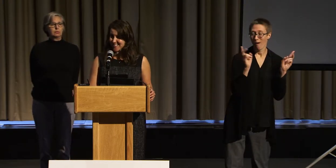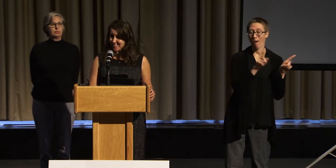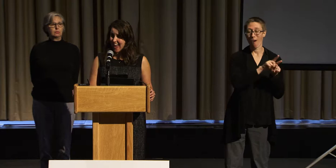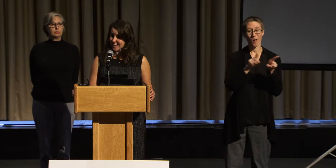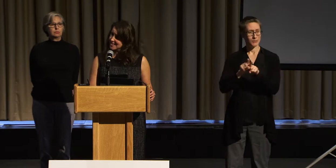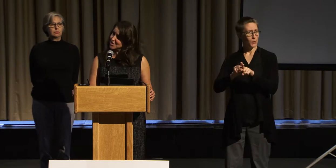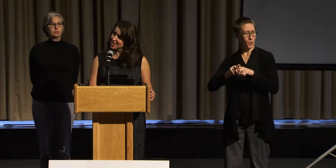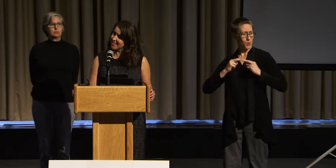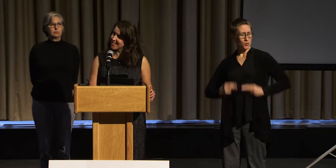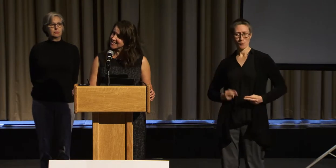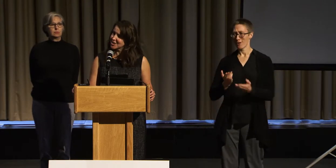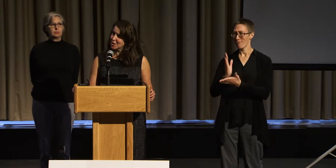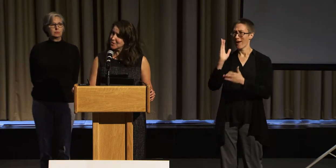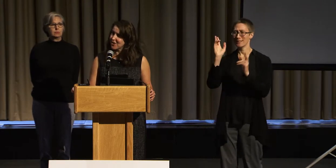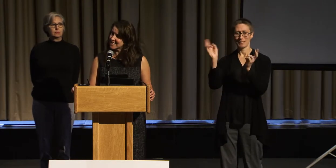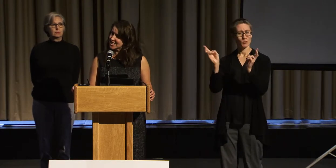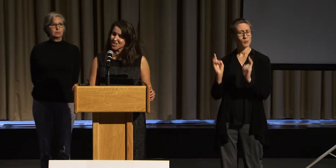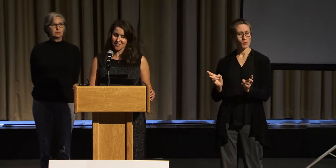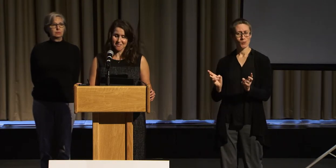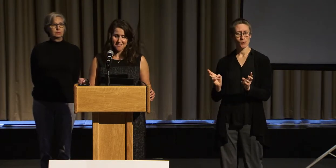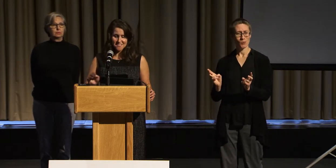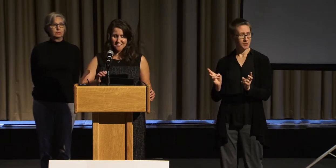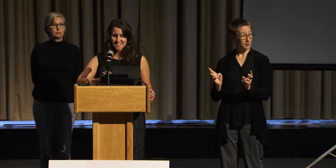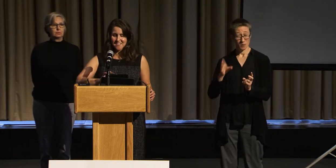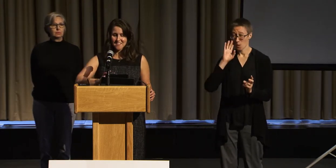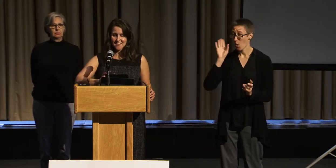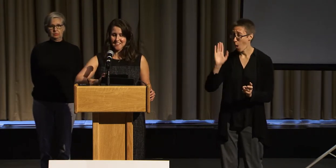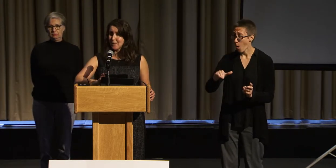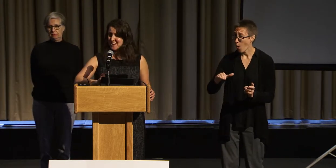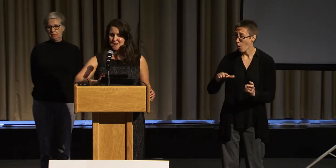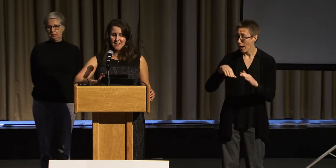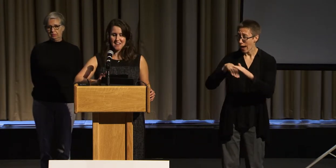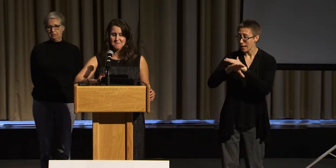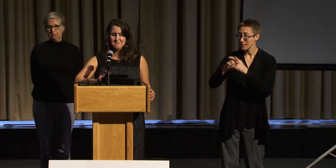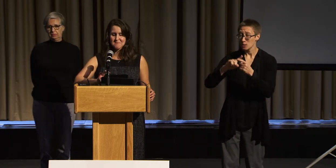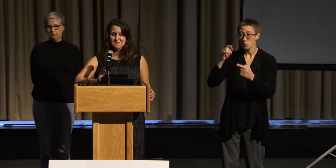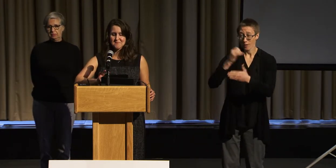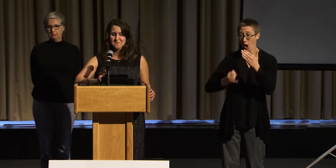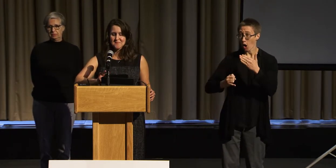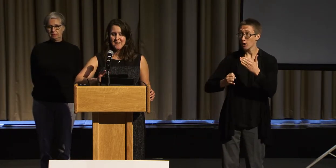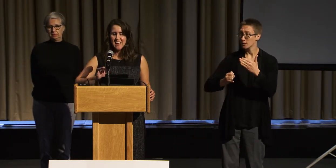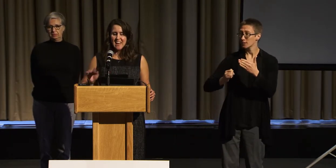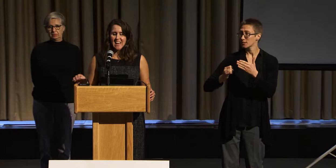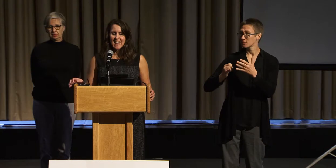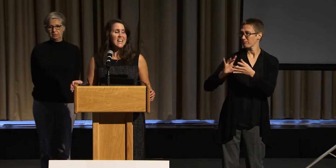That access to the arts is a human rights issue? Let me explain.